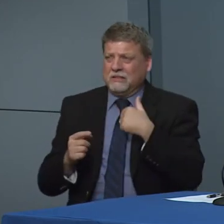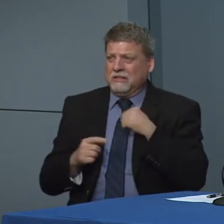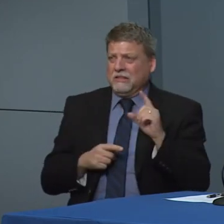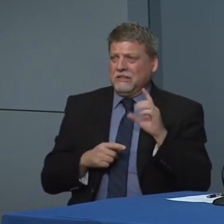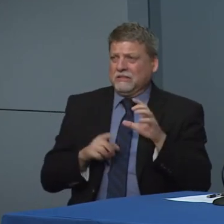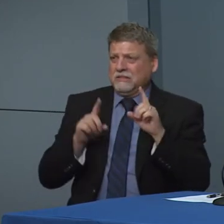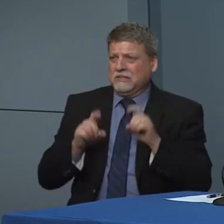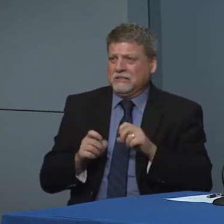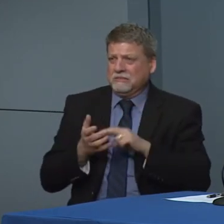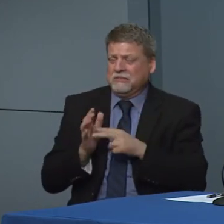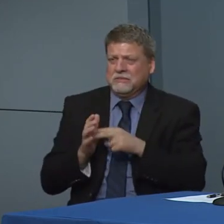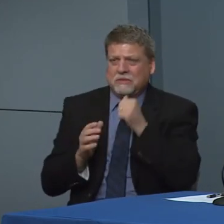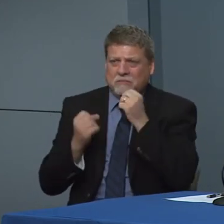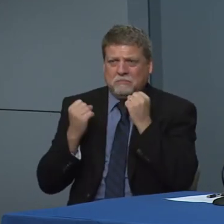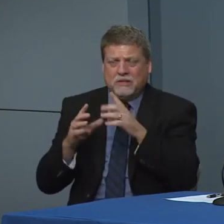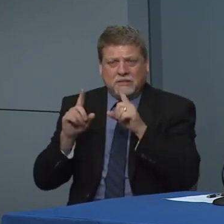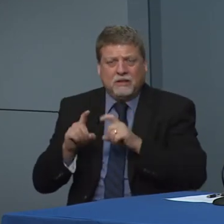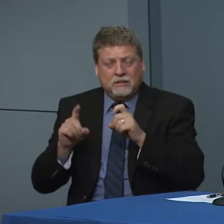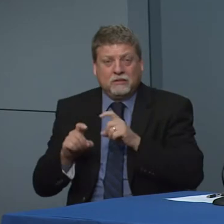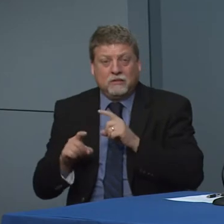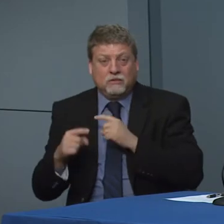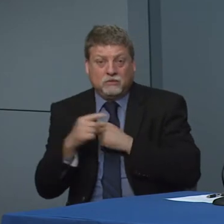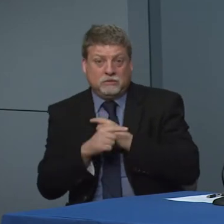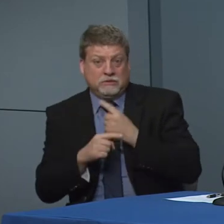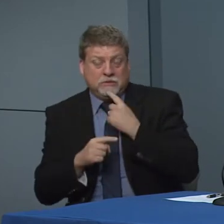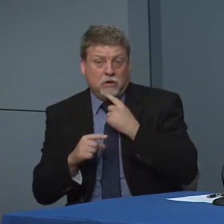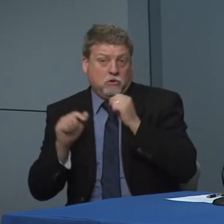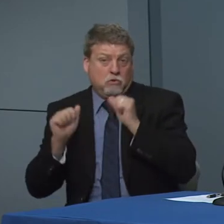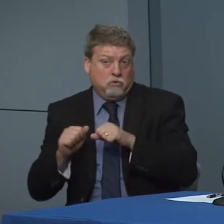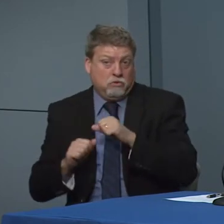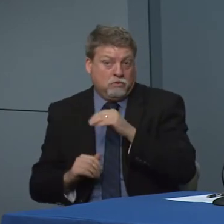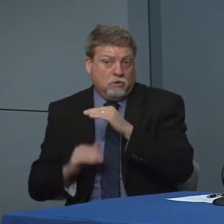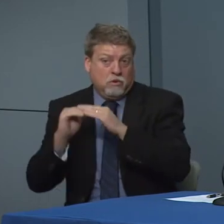talking about a capacity as of yesterday of 700.